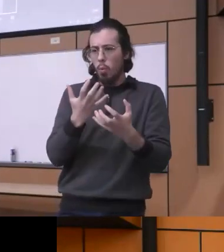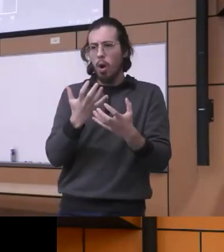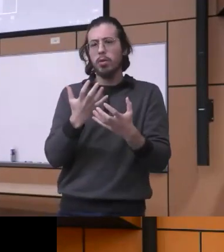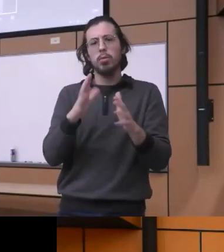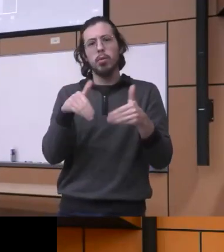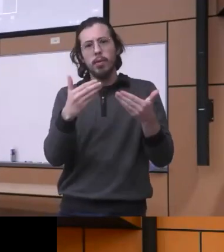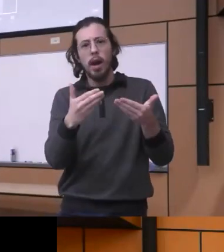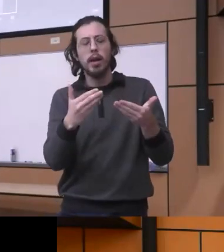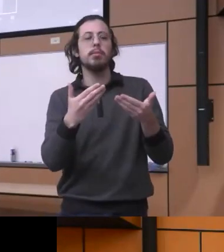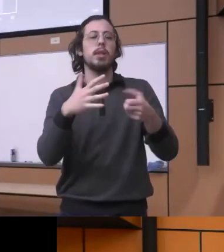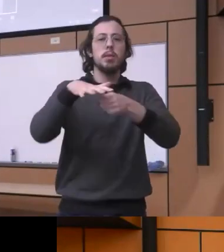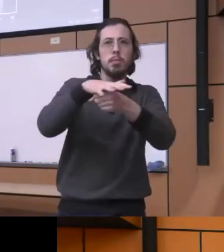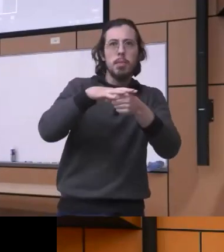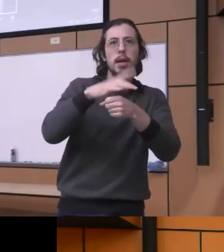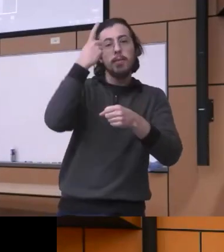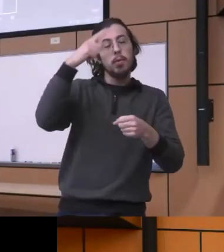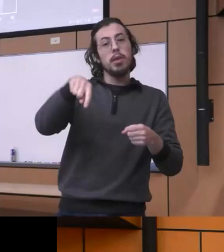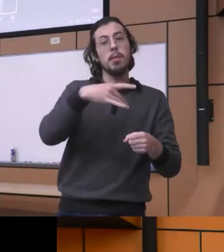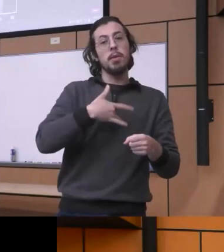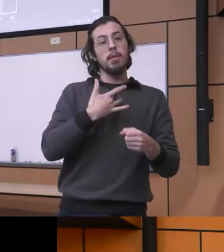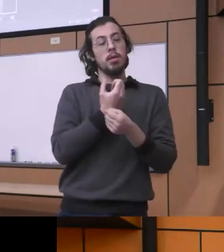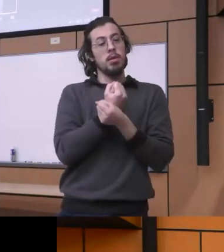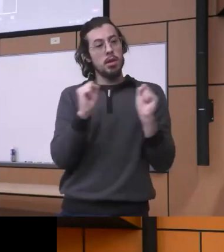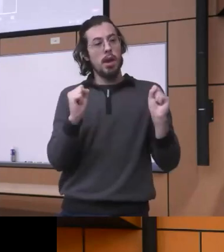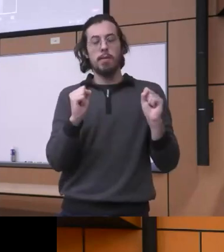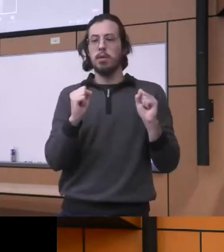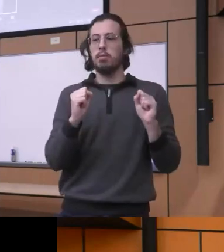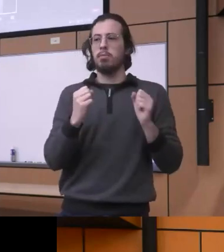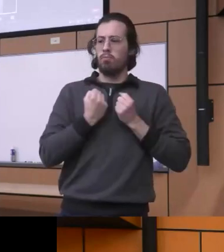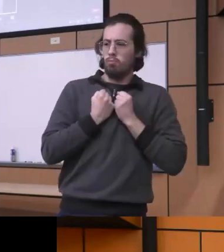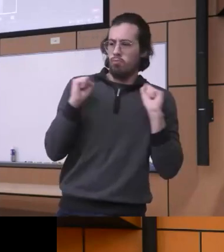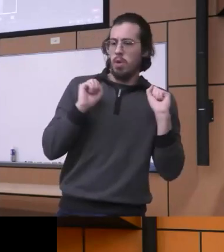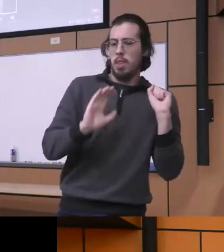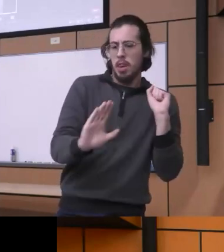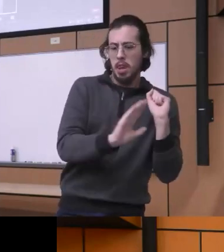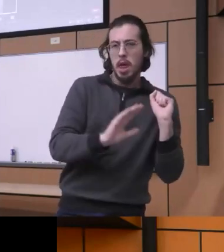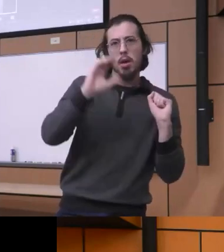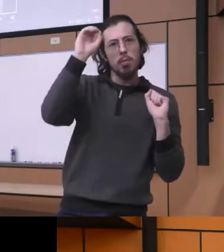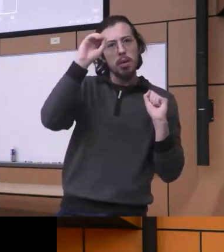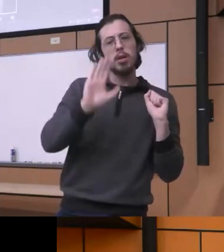up and share about also their own biases their own challenges you know and so they can really